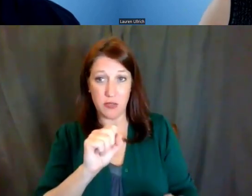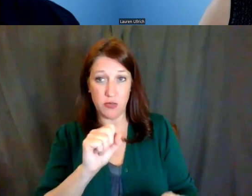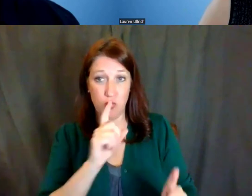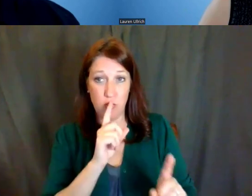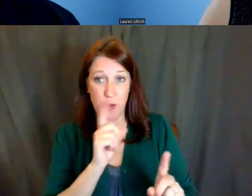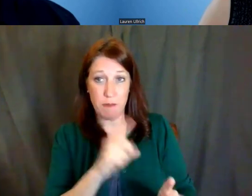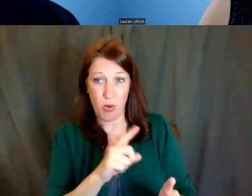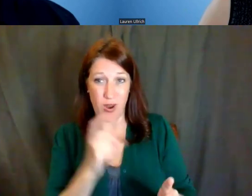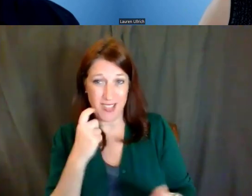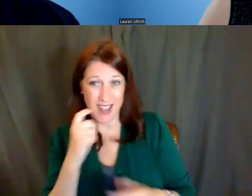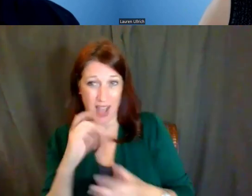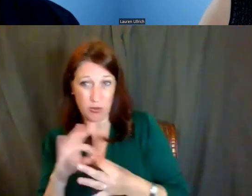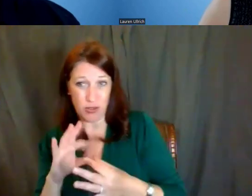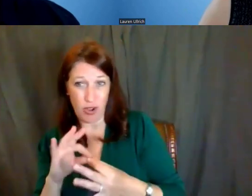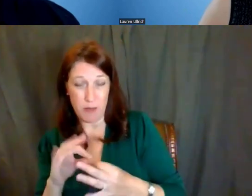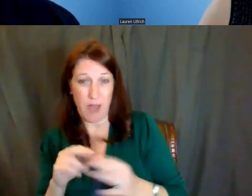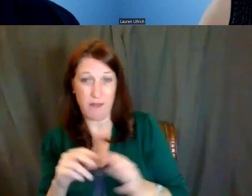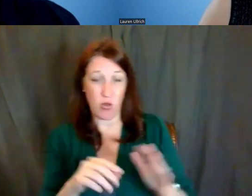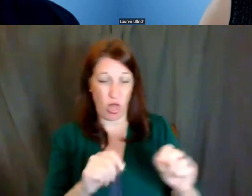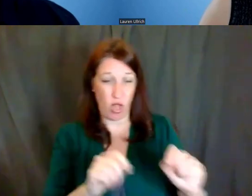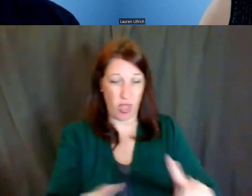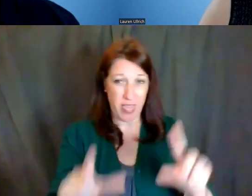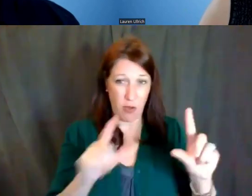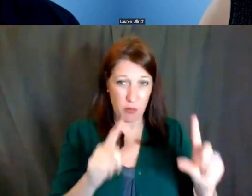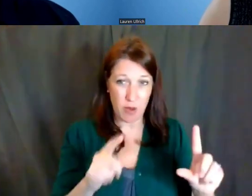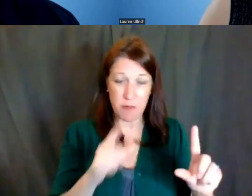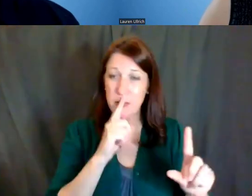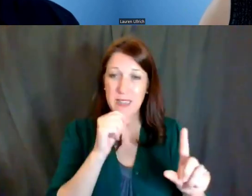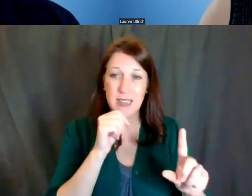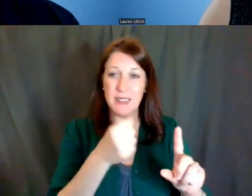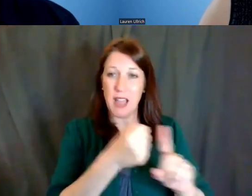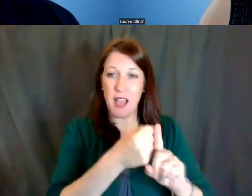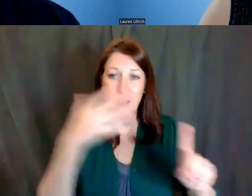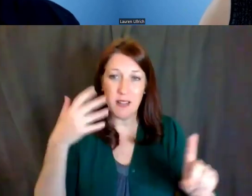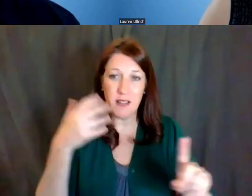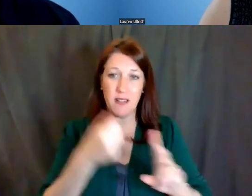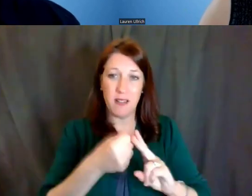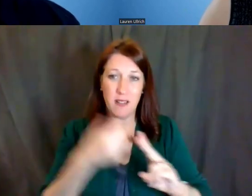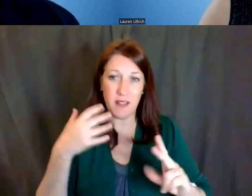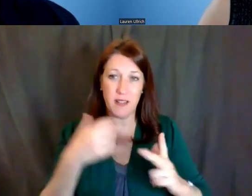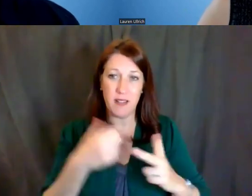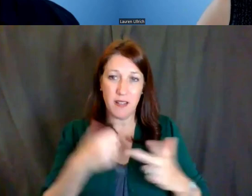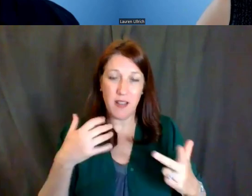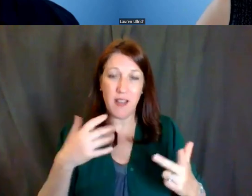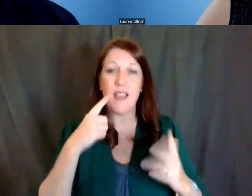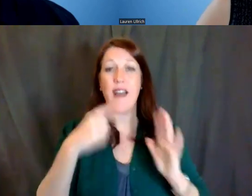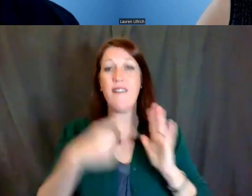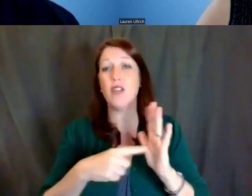it does not break out the groups. So for example, under the Racial and Ethnic category,